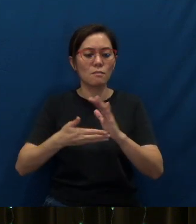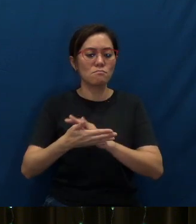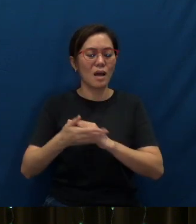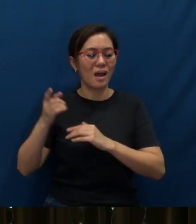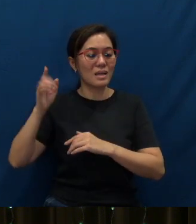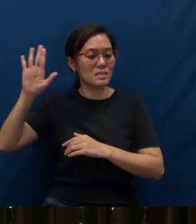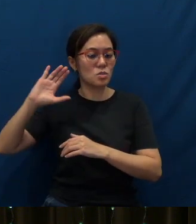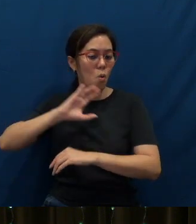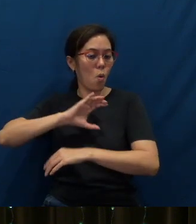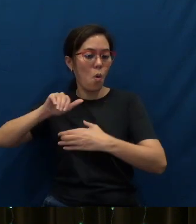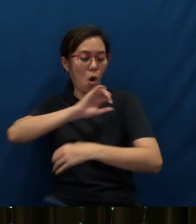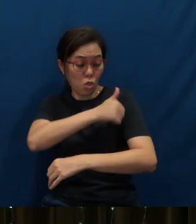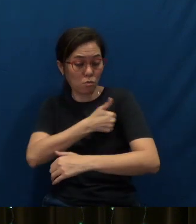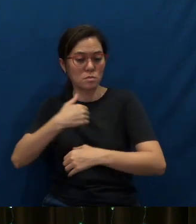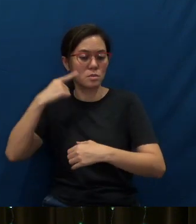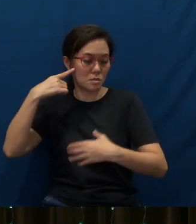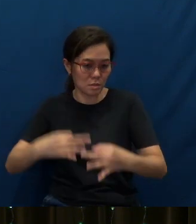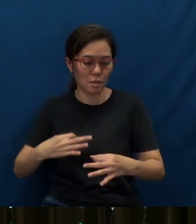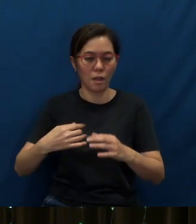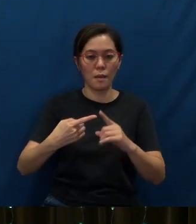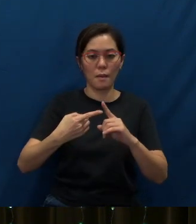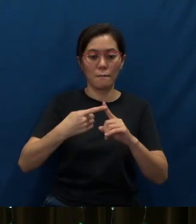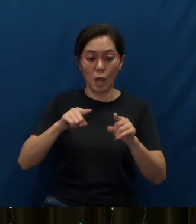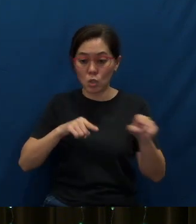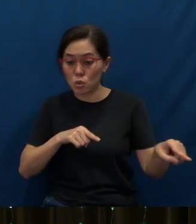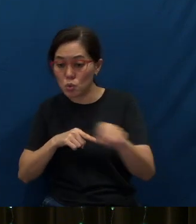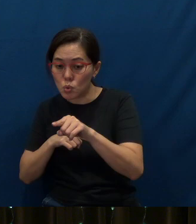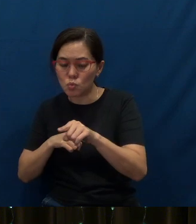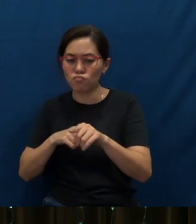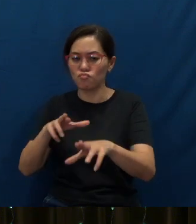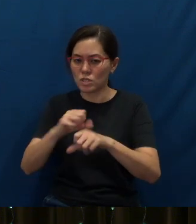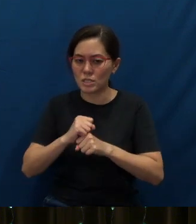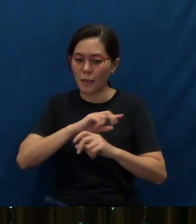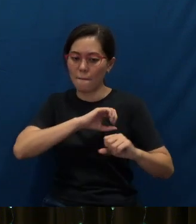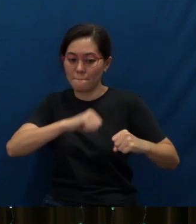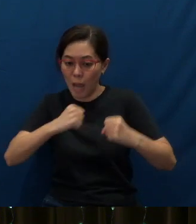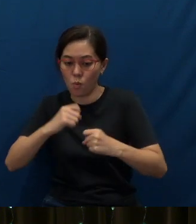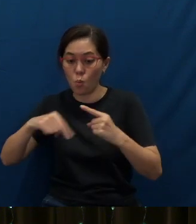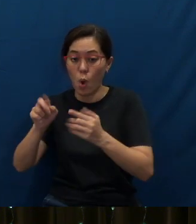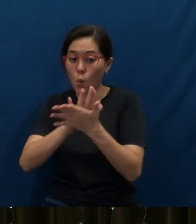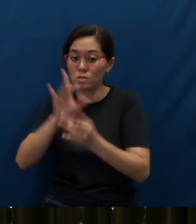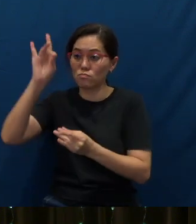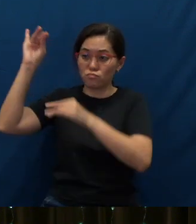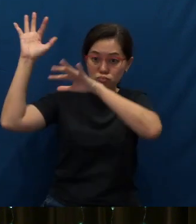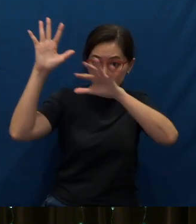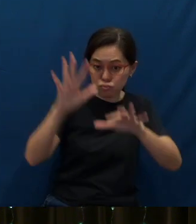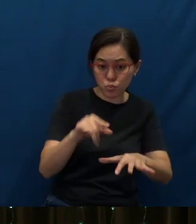Verse 8: But you will receive power when the Holy Spirit comes on you;